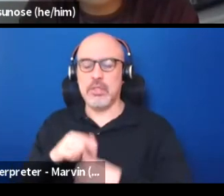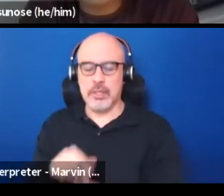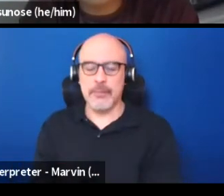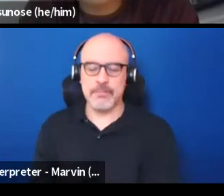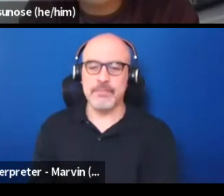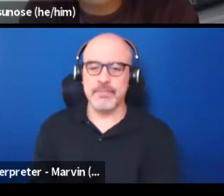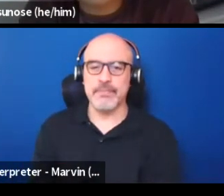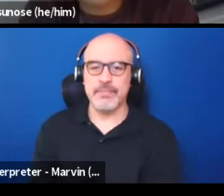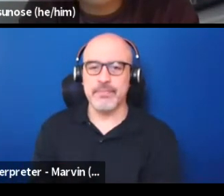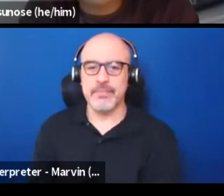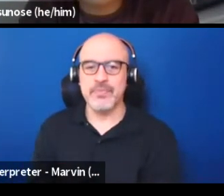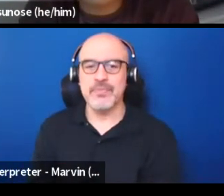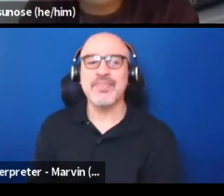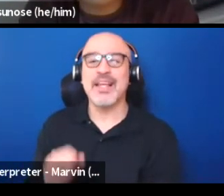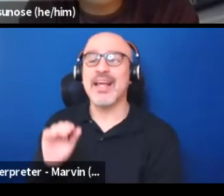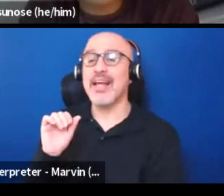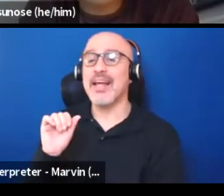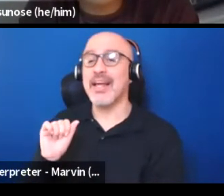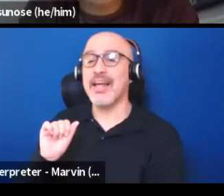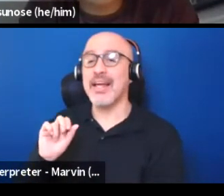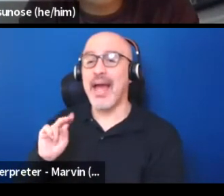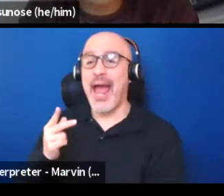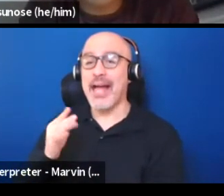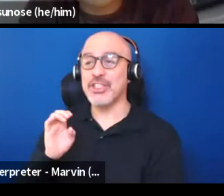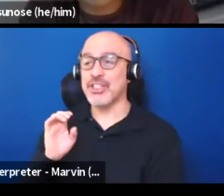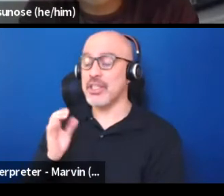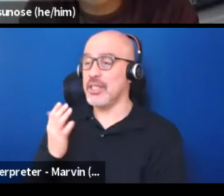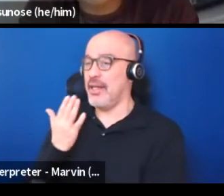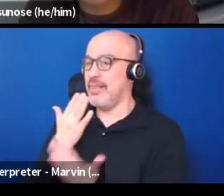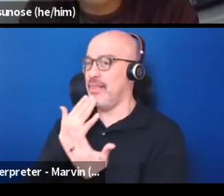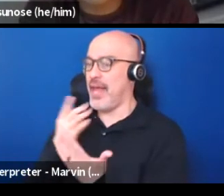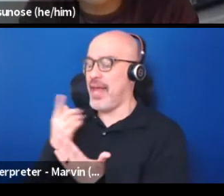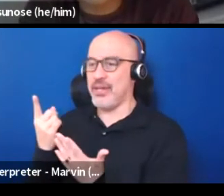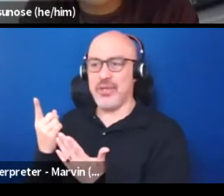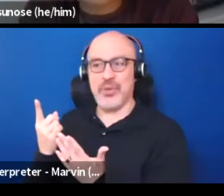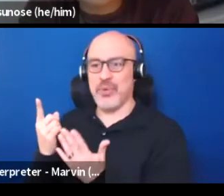Oh my goodness, thank you. You are speaking my language. Yeah, absolutely.